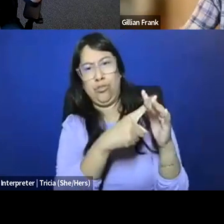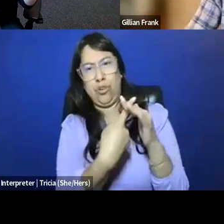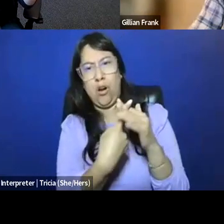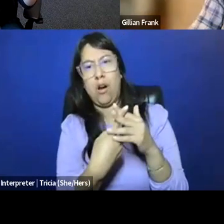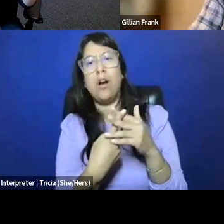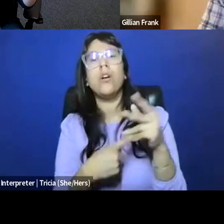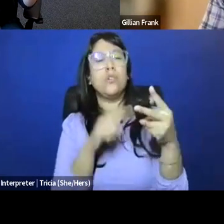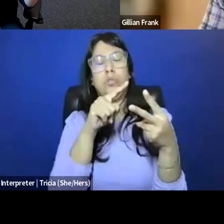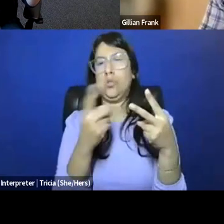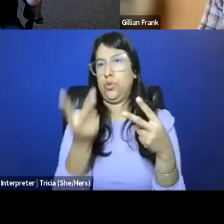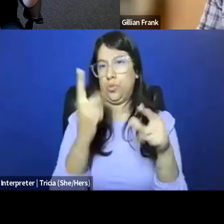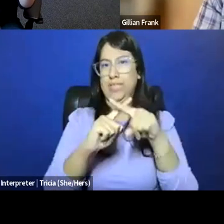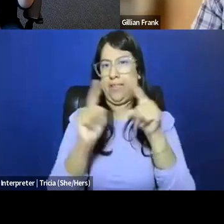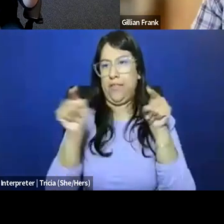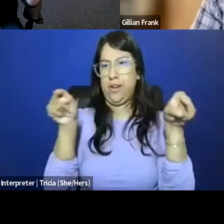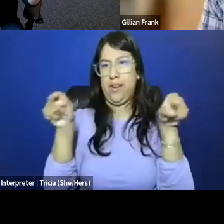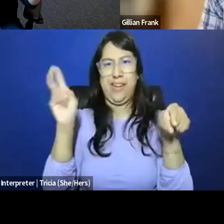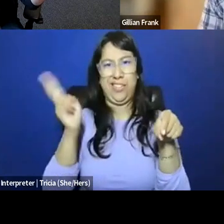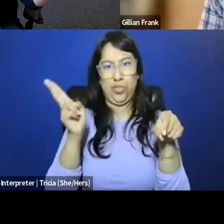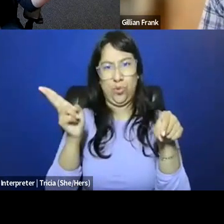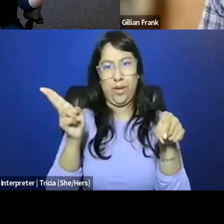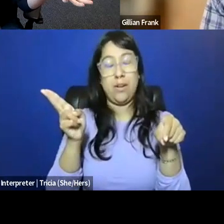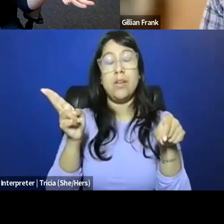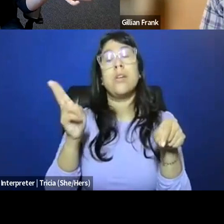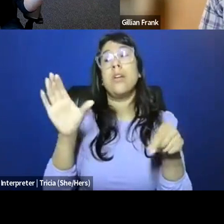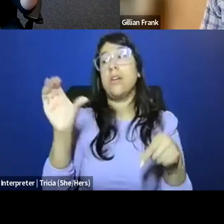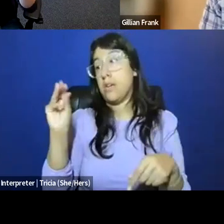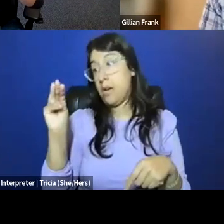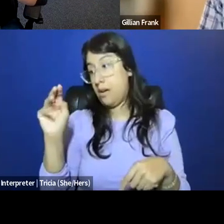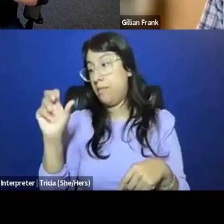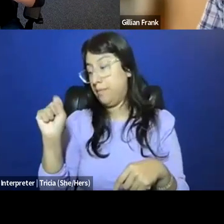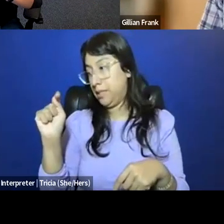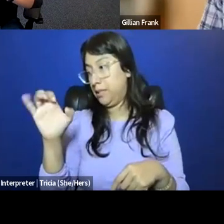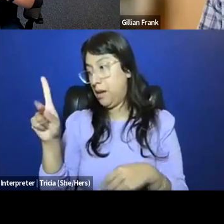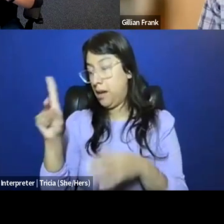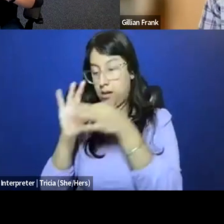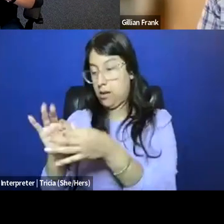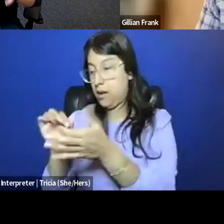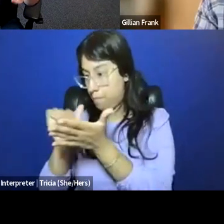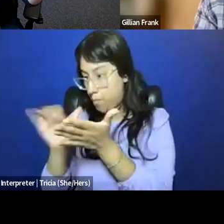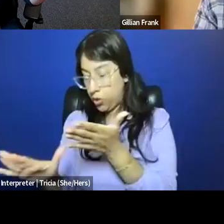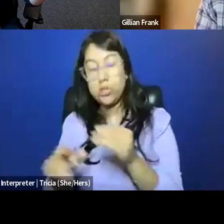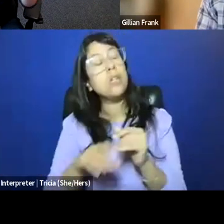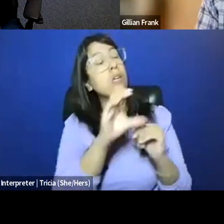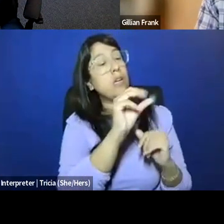which is these two divergent histories, right? The history, the story of Comstock with regard to abortion, and the story of Comstock with regard to obscenity.